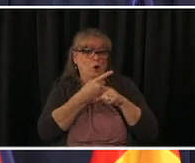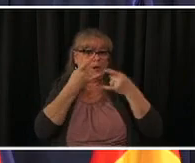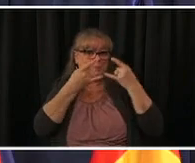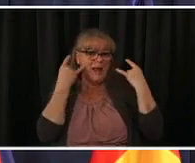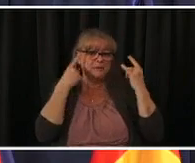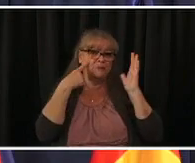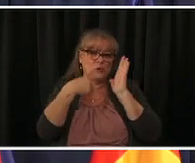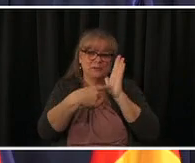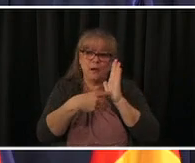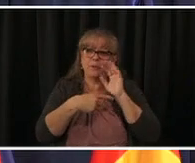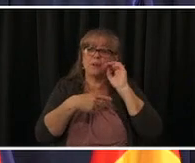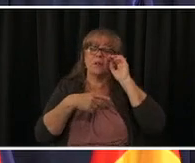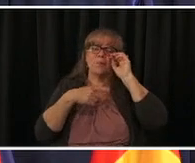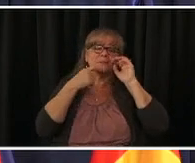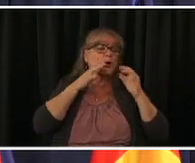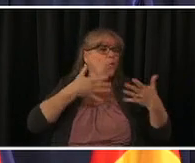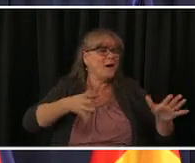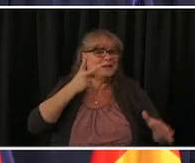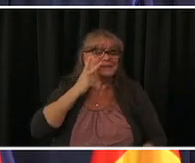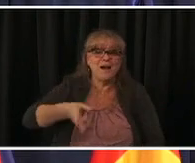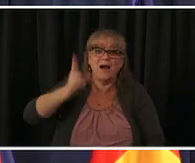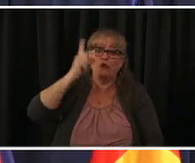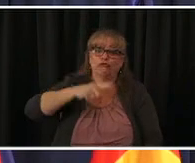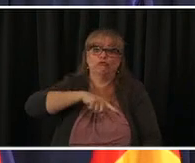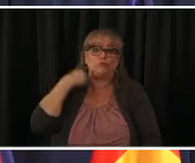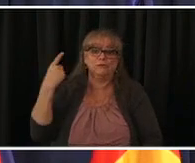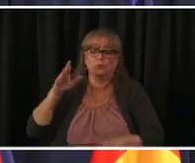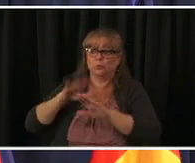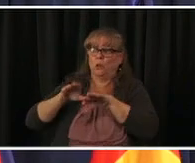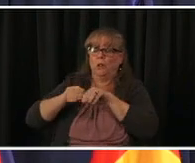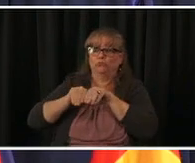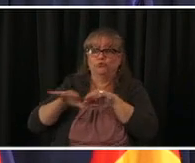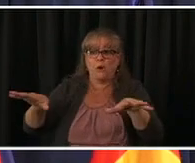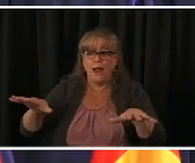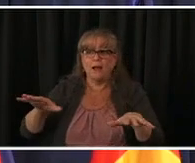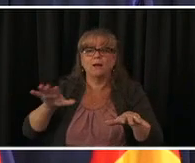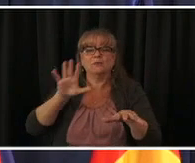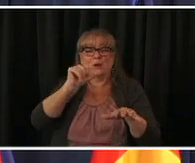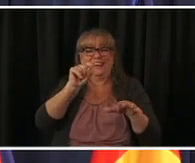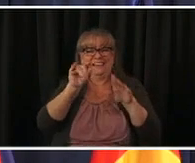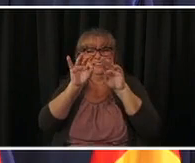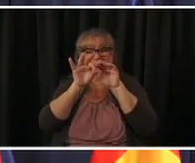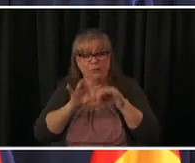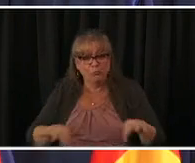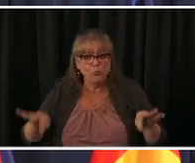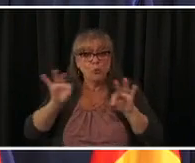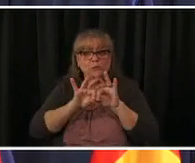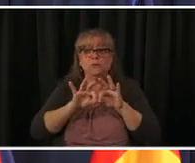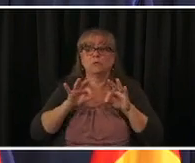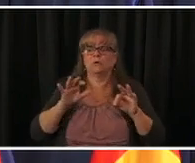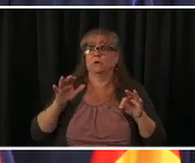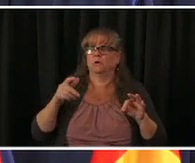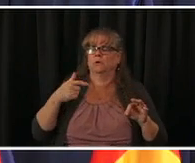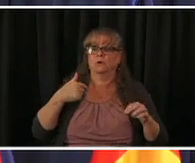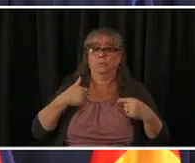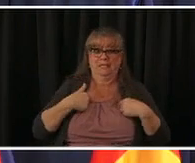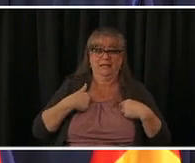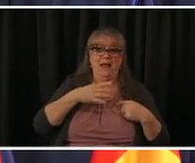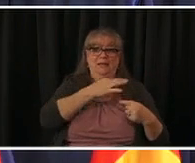it's been a very important priority for me for my administration to make sure that kids can go to school in person that is happening across our state thankfully